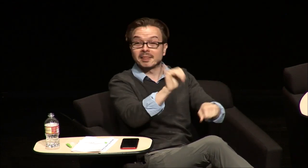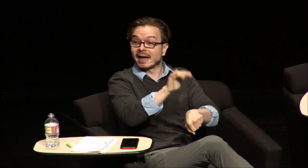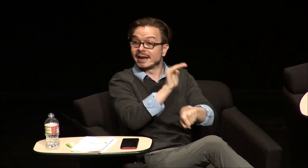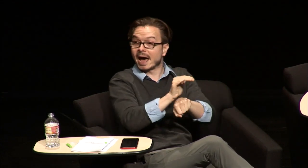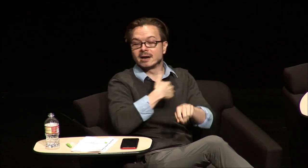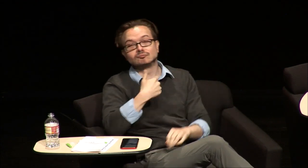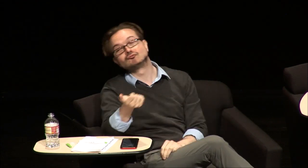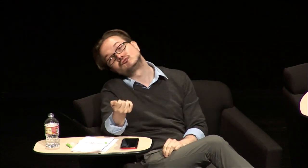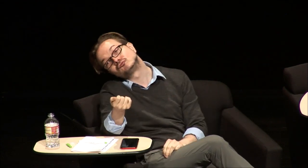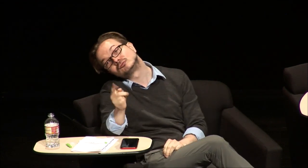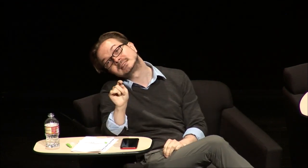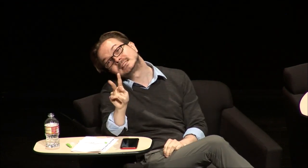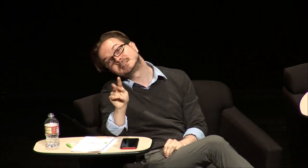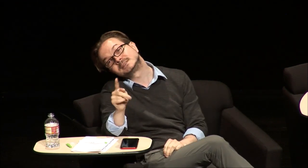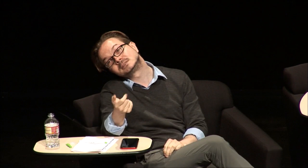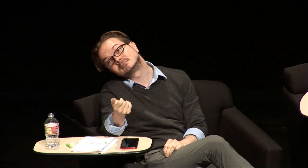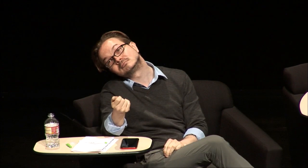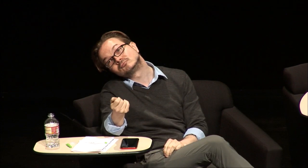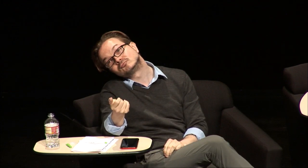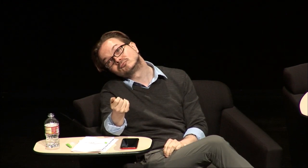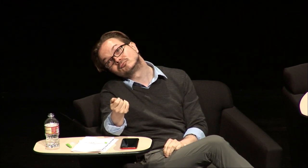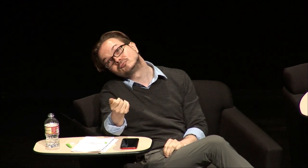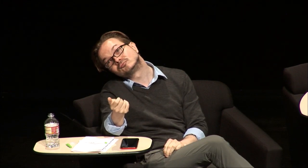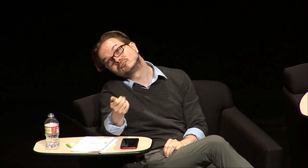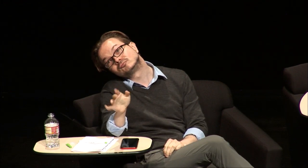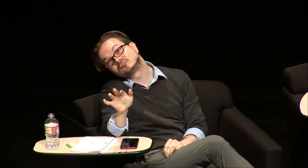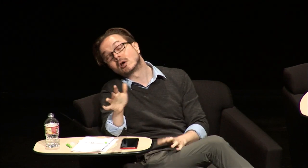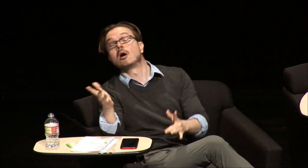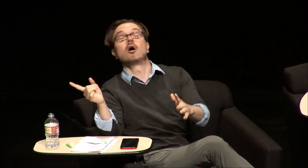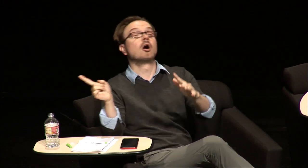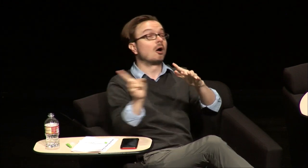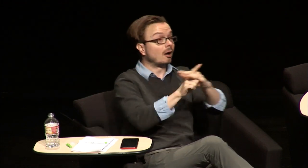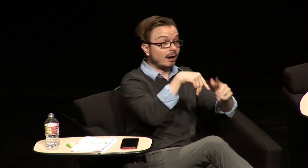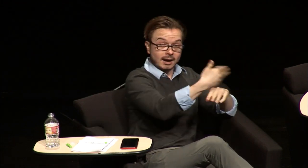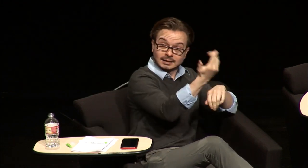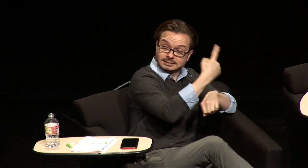I'd come and so that night I'm like hanging out at home watching TV and I